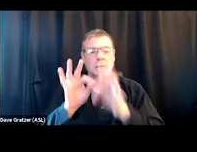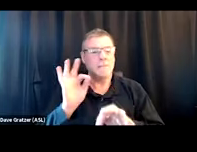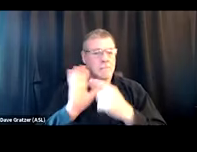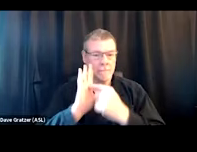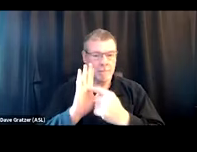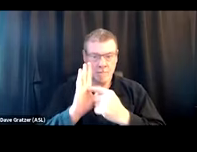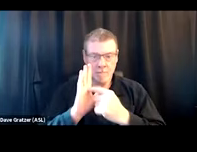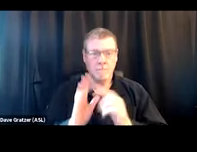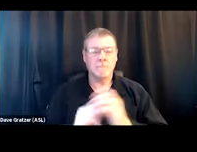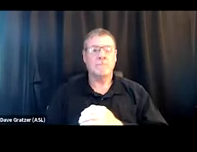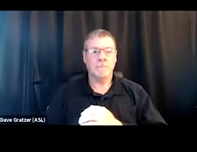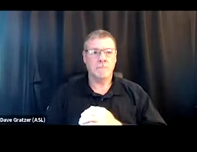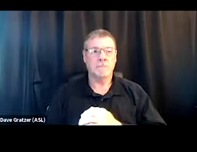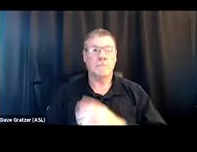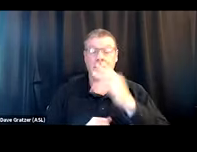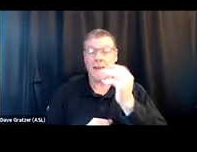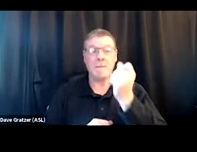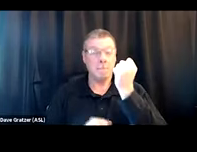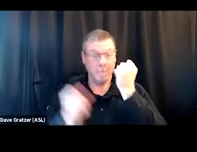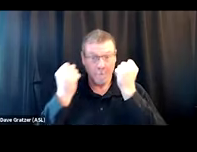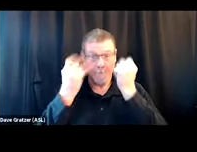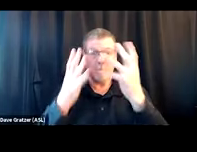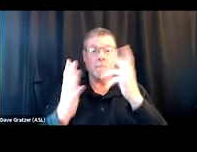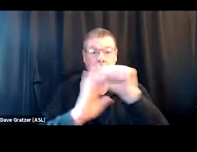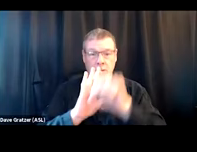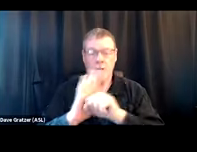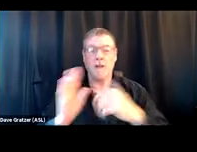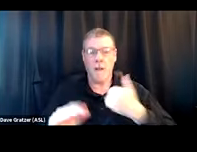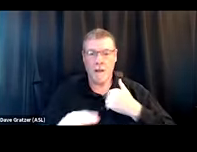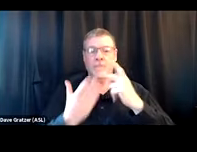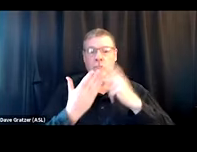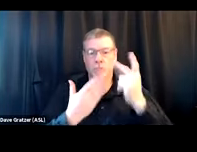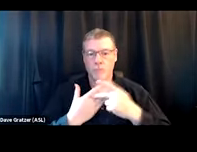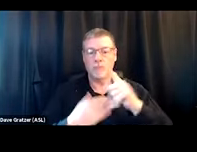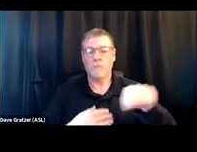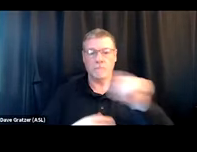Several, if not many states, have programs like these, so I would encourage you to look at that.